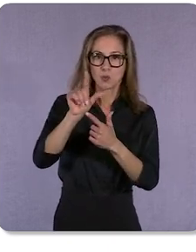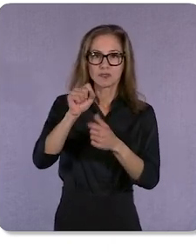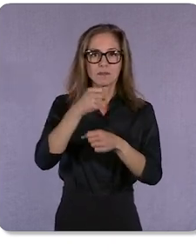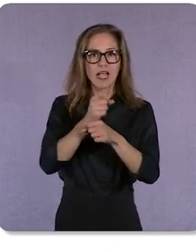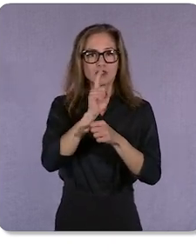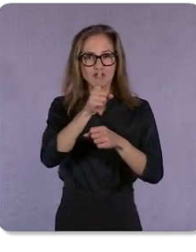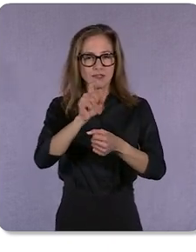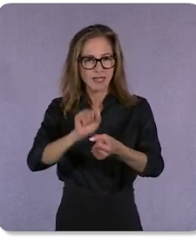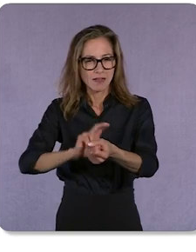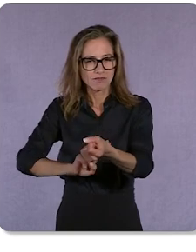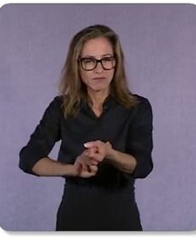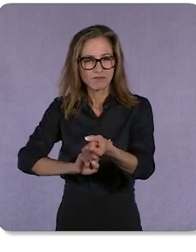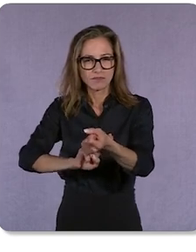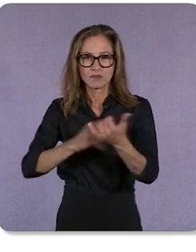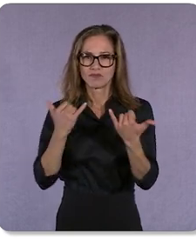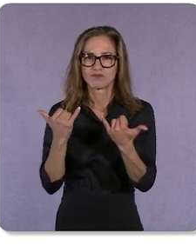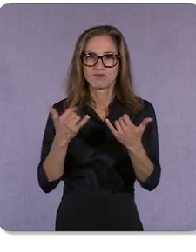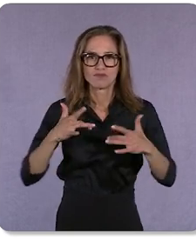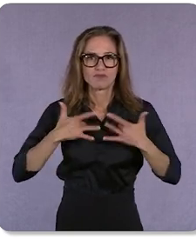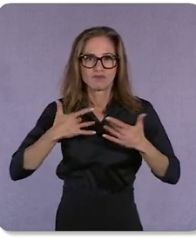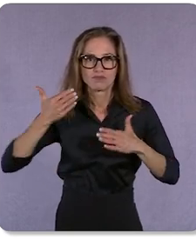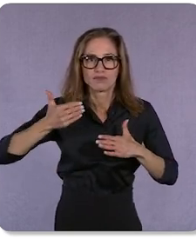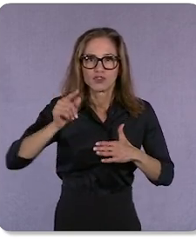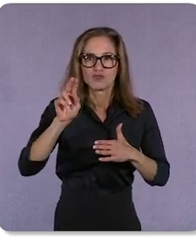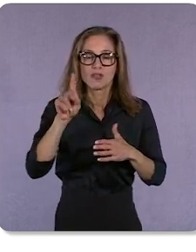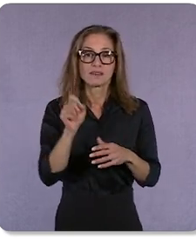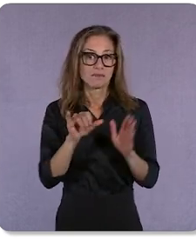identify new opportunities, and get the most out of Google.